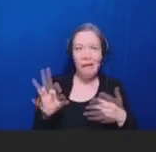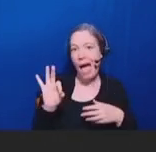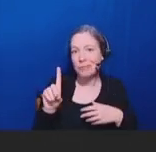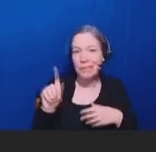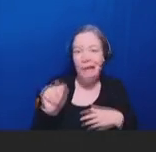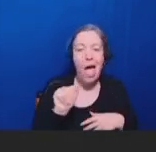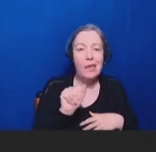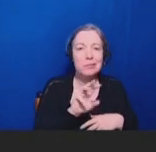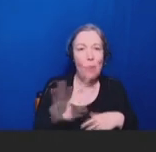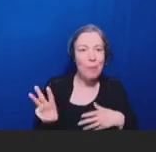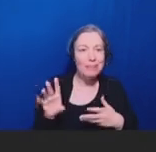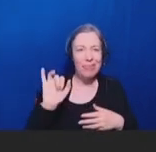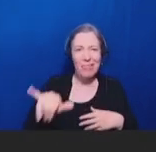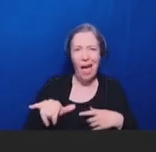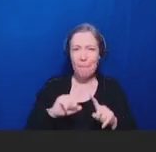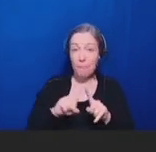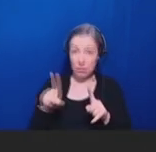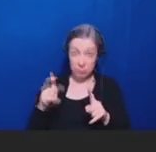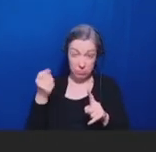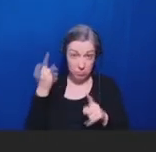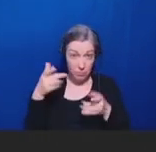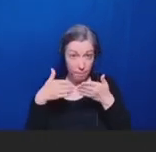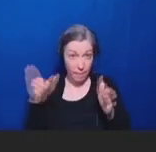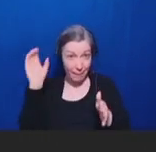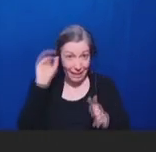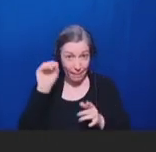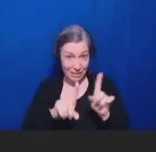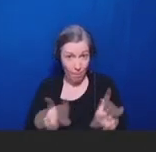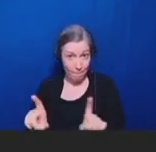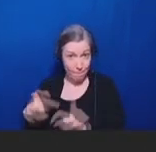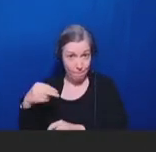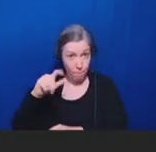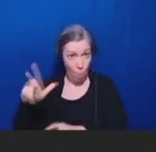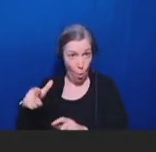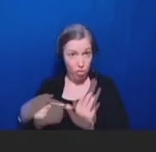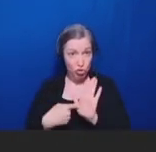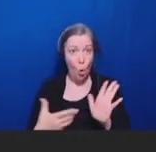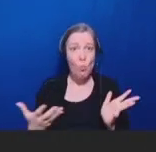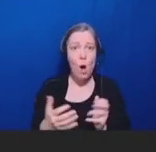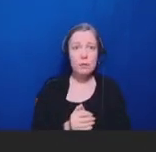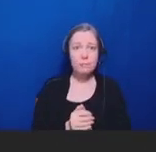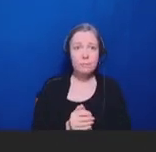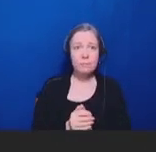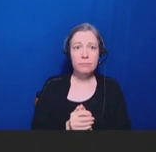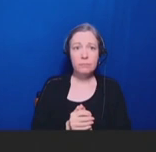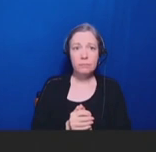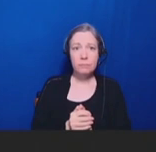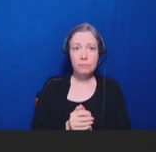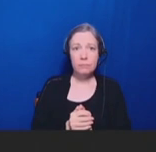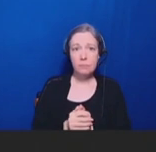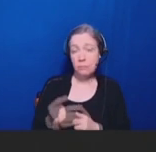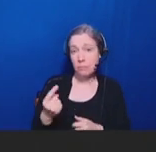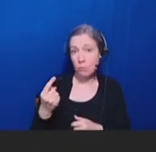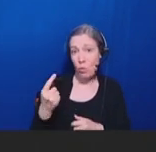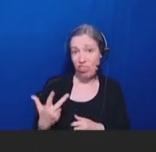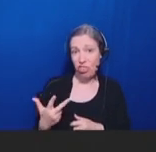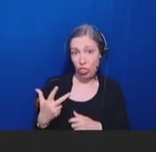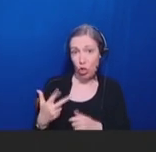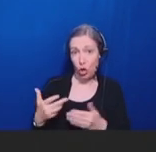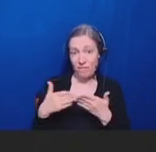public think that information about COVID vaccines from those two groups should be trusted